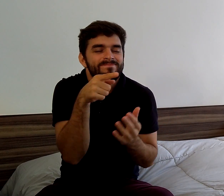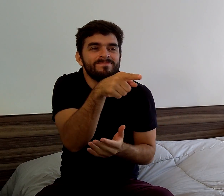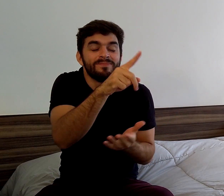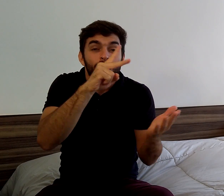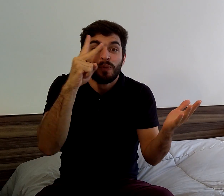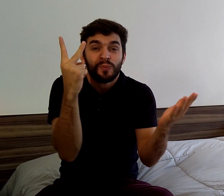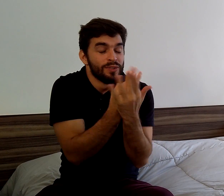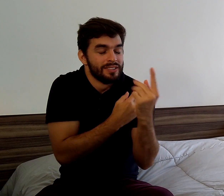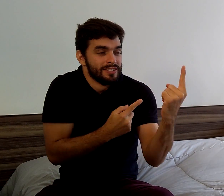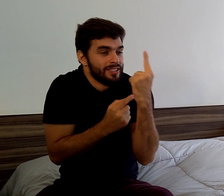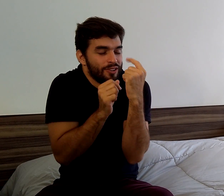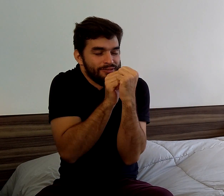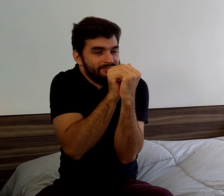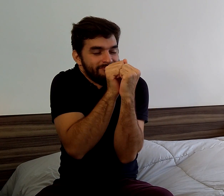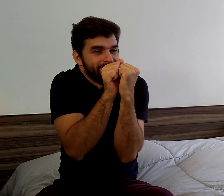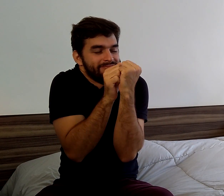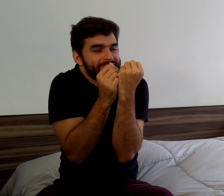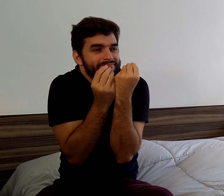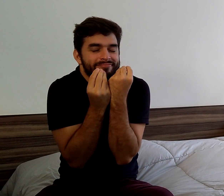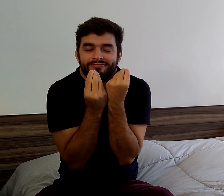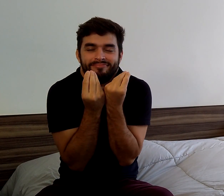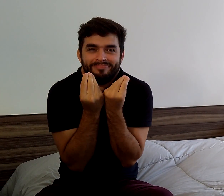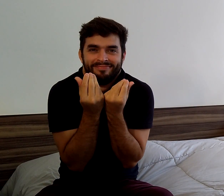How could that have happened?